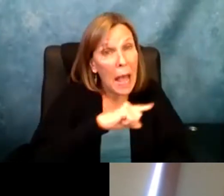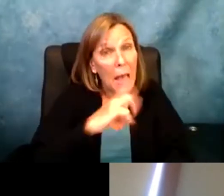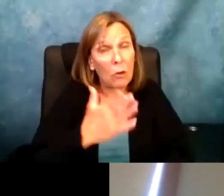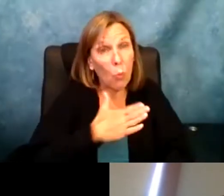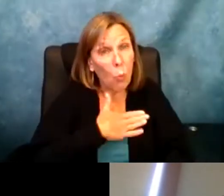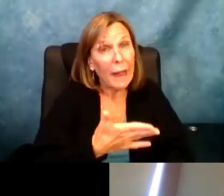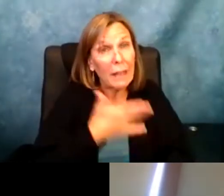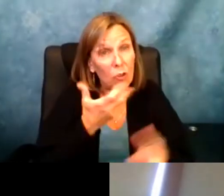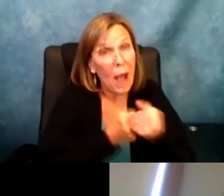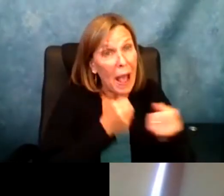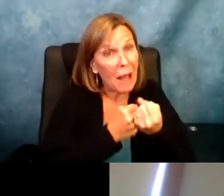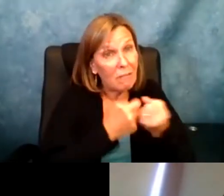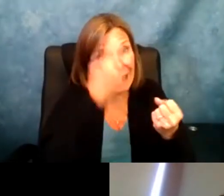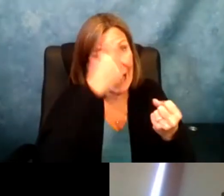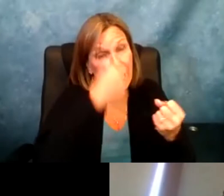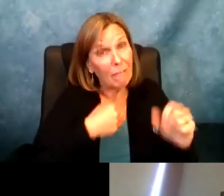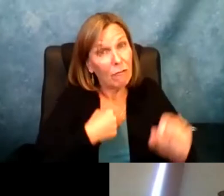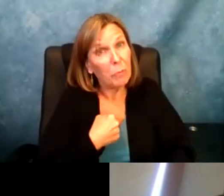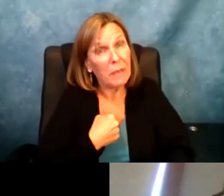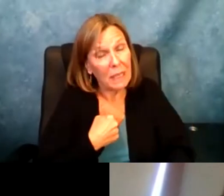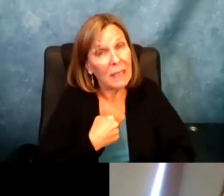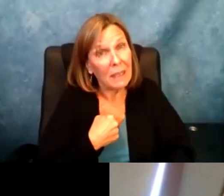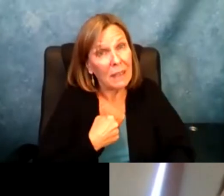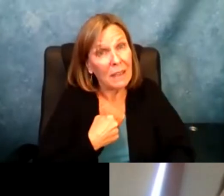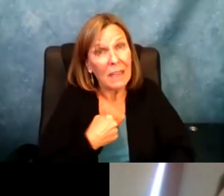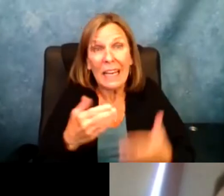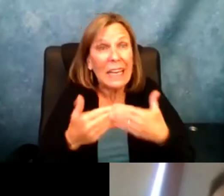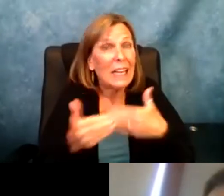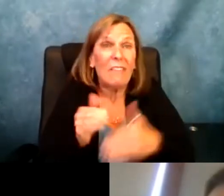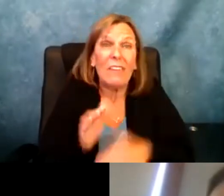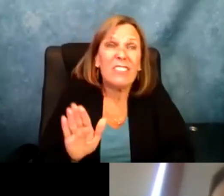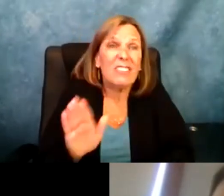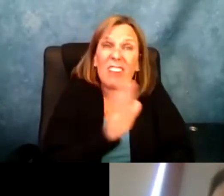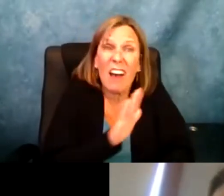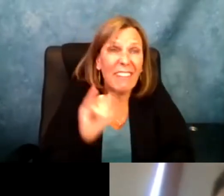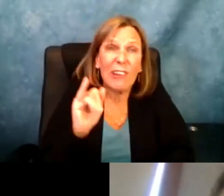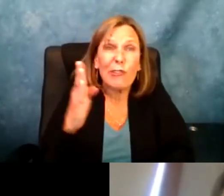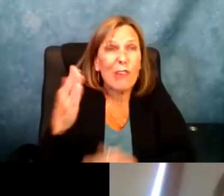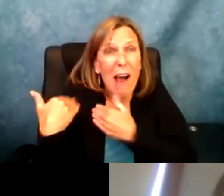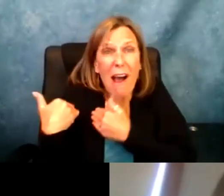custodial people. It is the people that don't condescend and